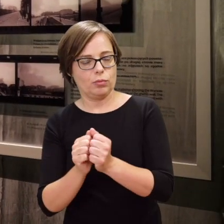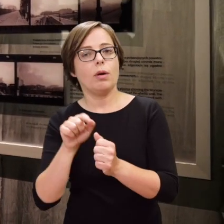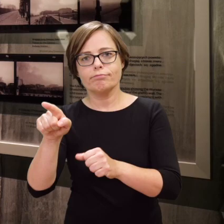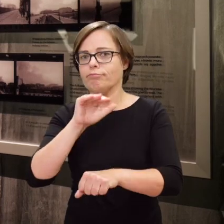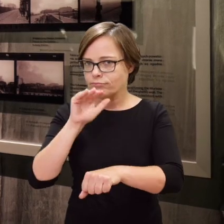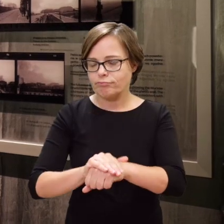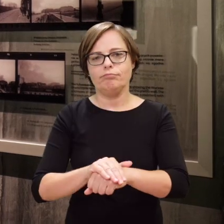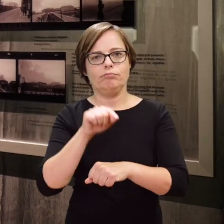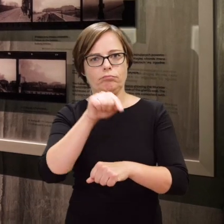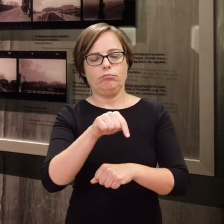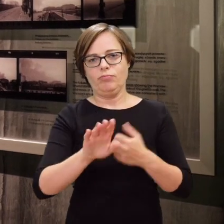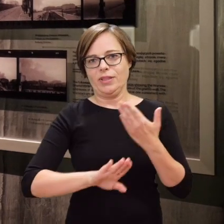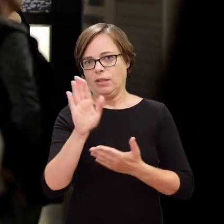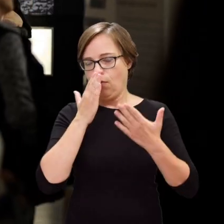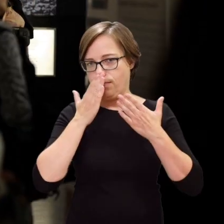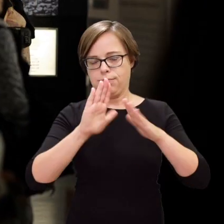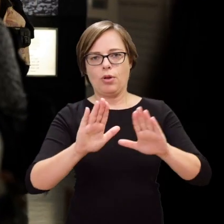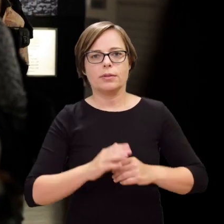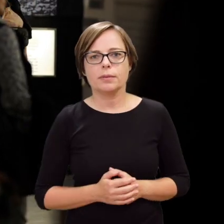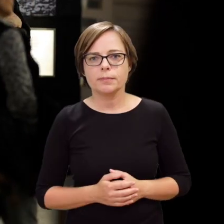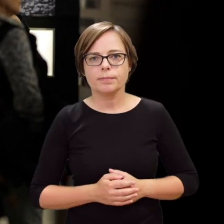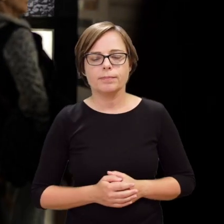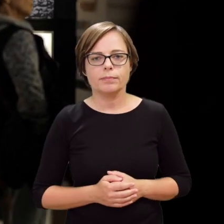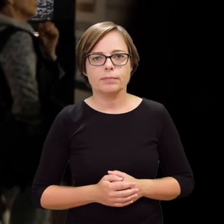found them recently and agreed for them to be displayed in our exhibition.